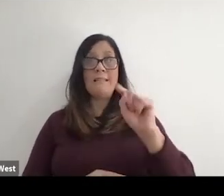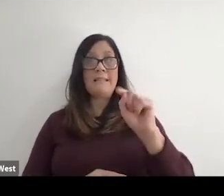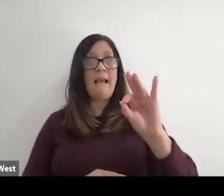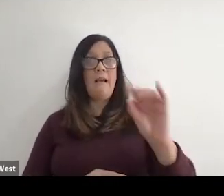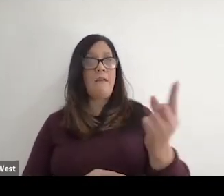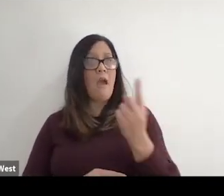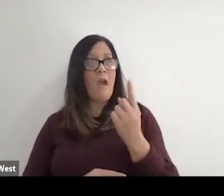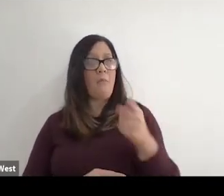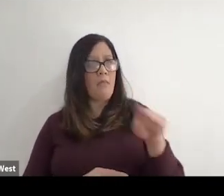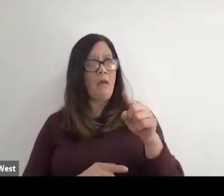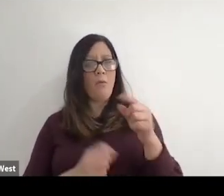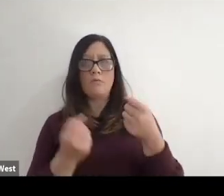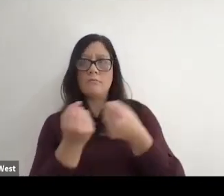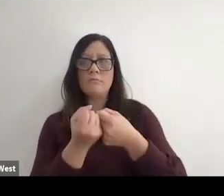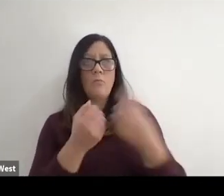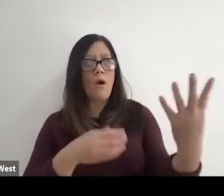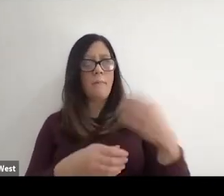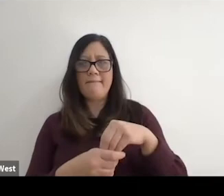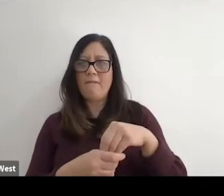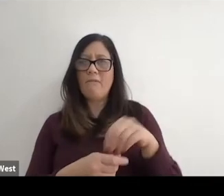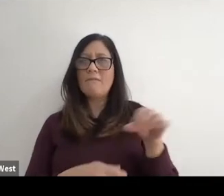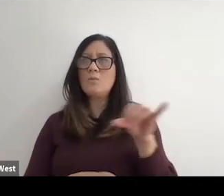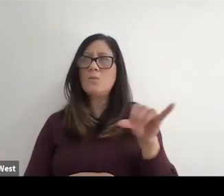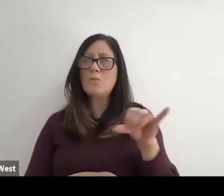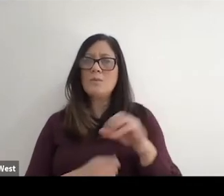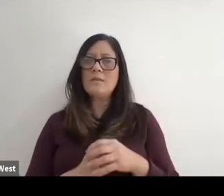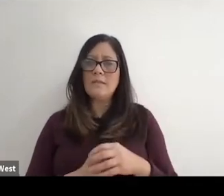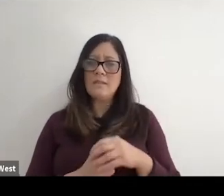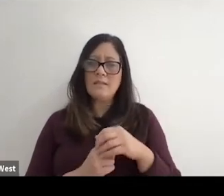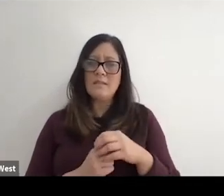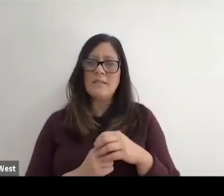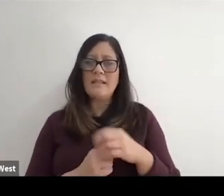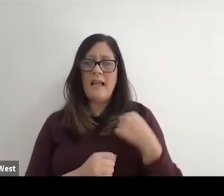They wanted to help and they wanted to be apart of wheelchair tennis and will